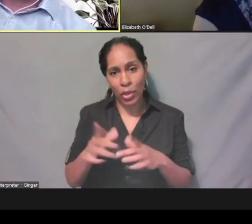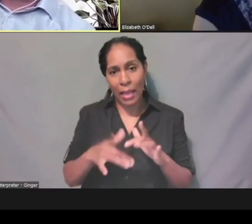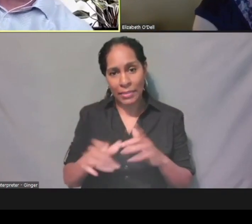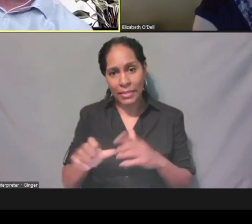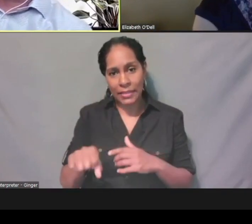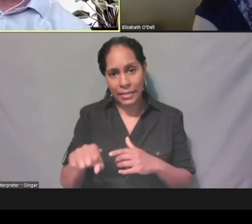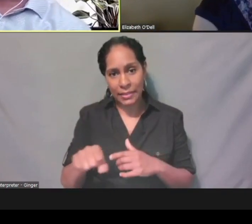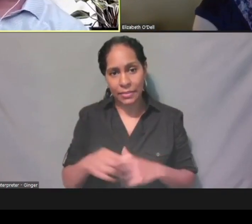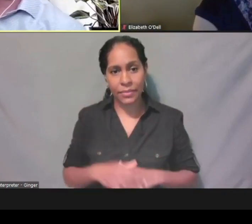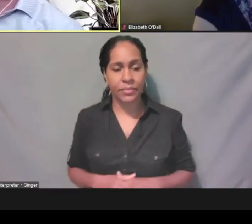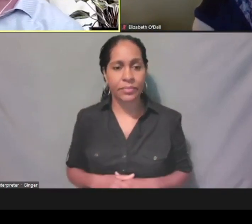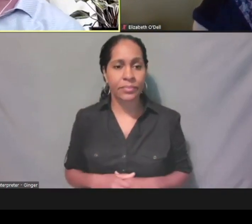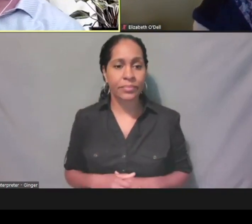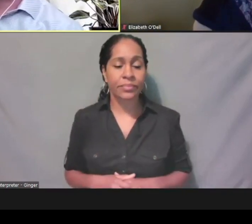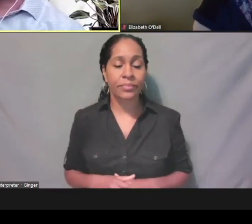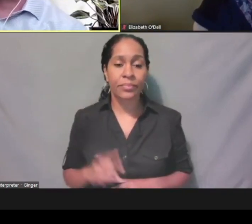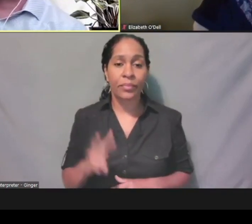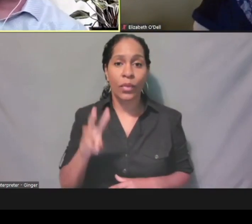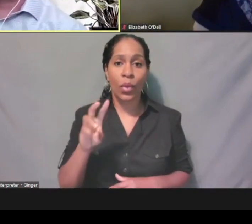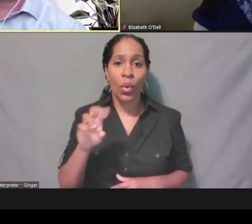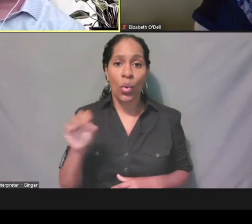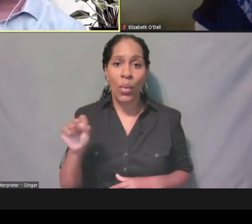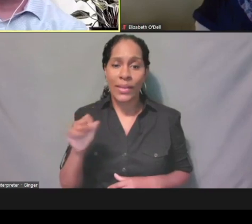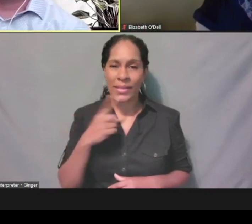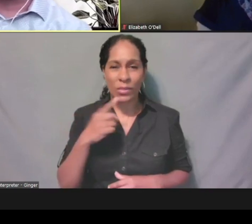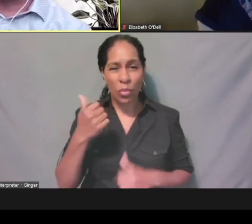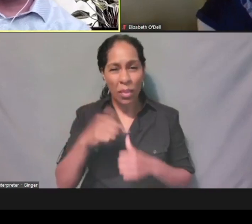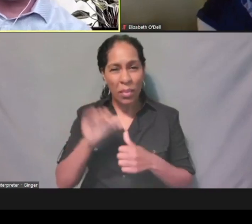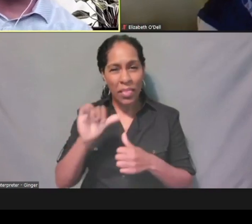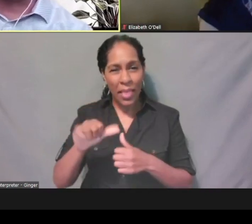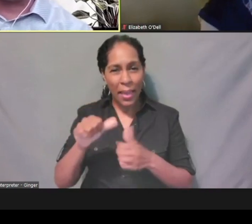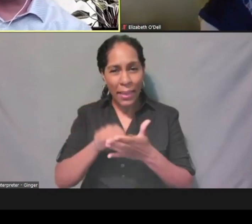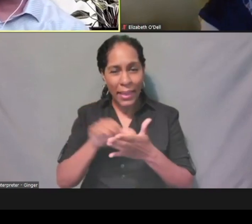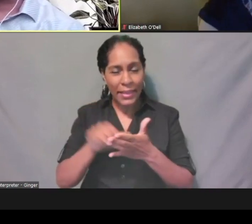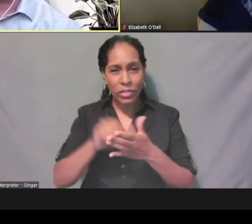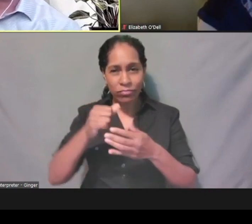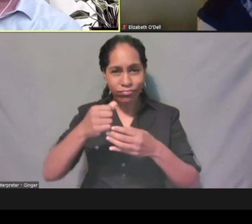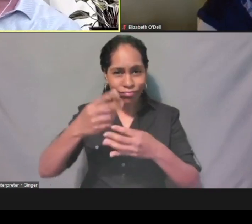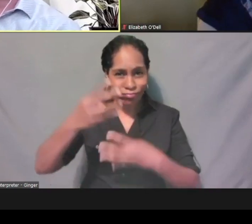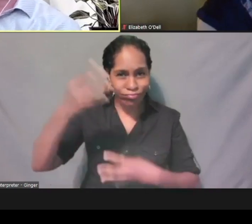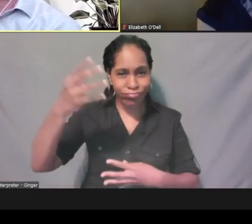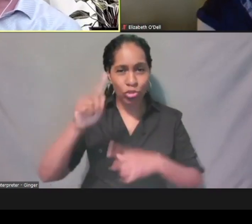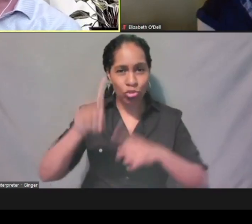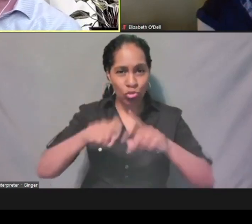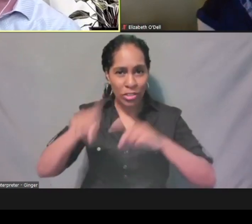that had all the questions about pregnancy that had the managed care questions, there was a question,